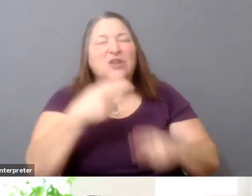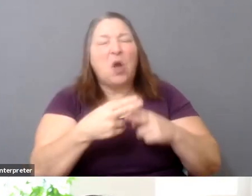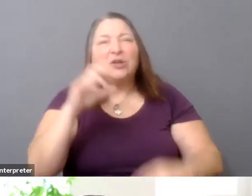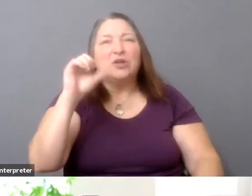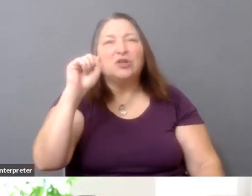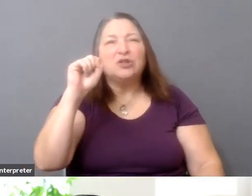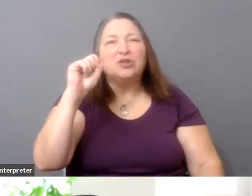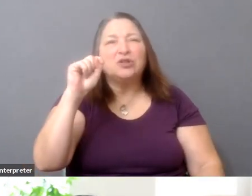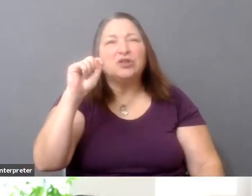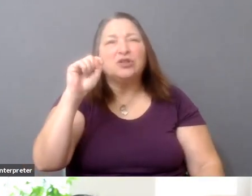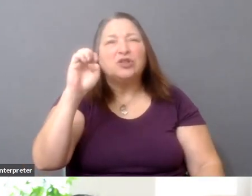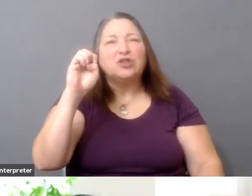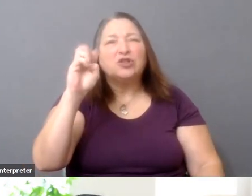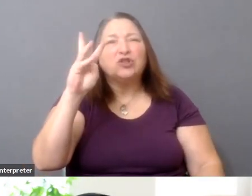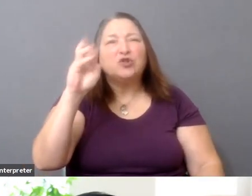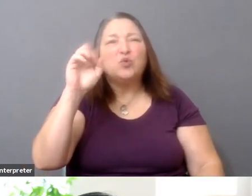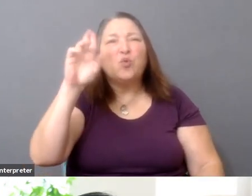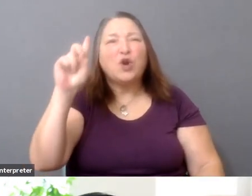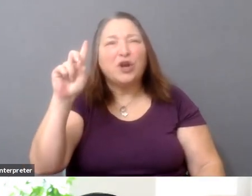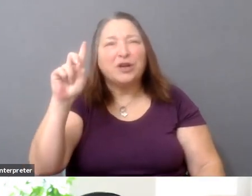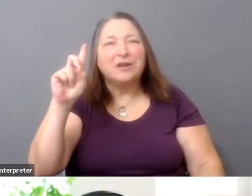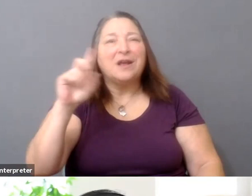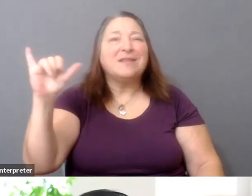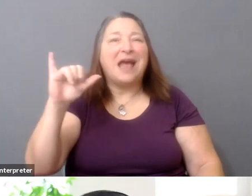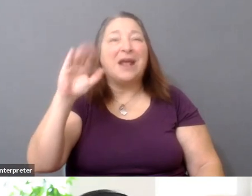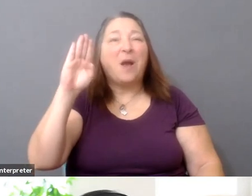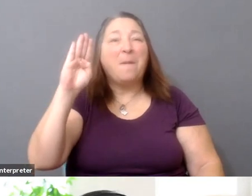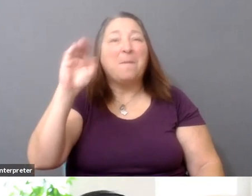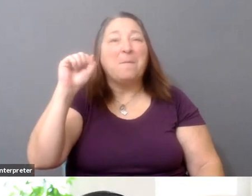And so there are companies like Zeiss and Bosch that are structured under this way